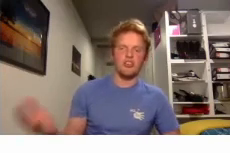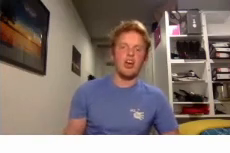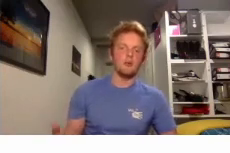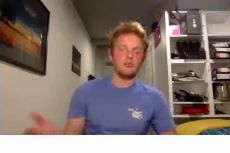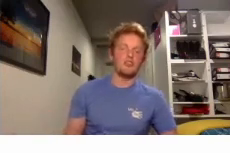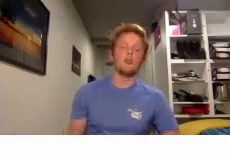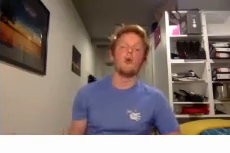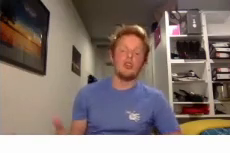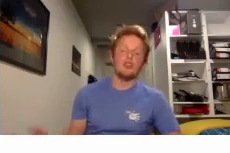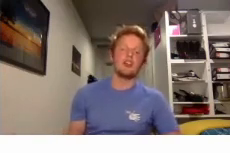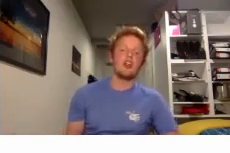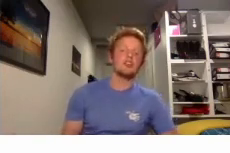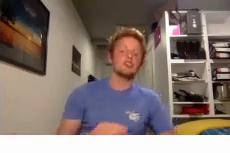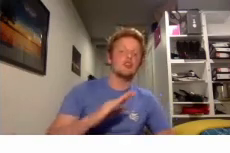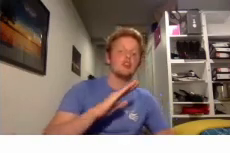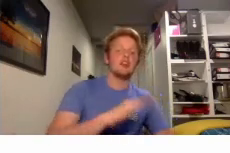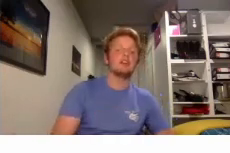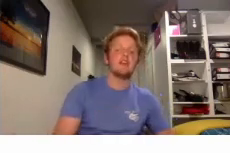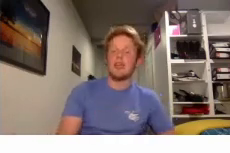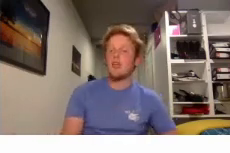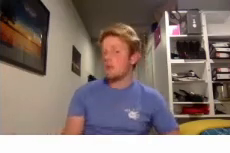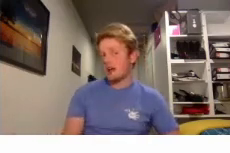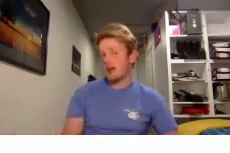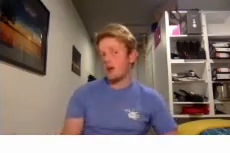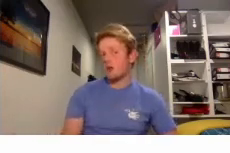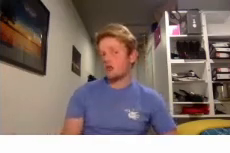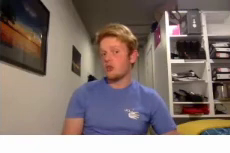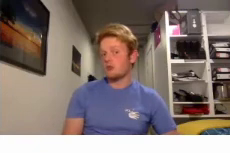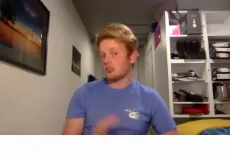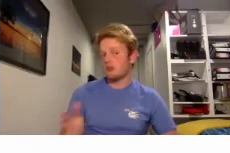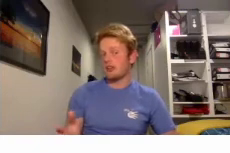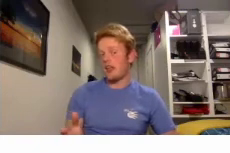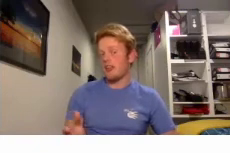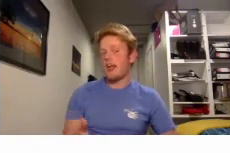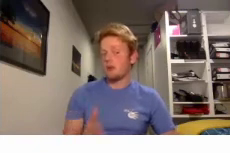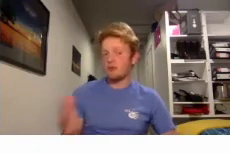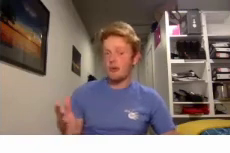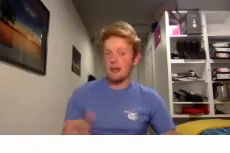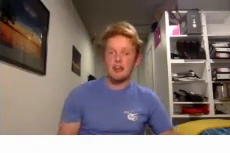help support teaching the class so you can lead a breakout group or something like that we're very